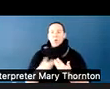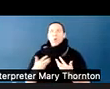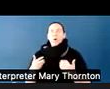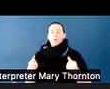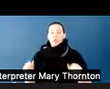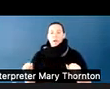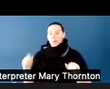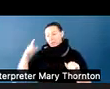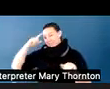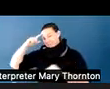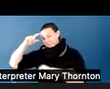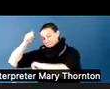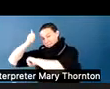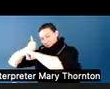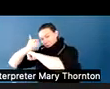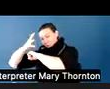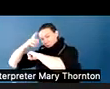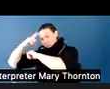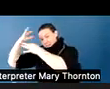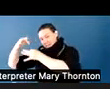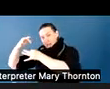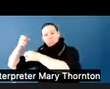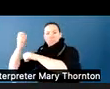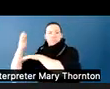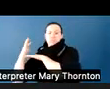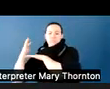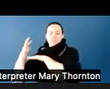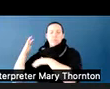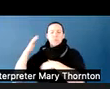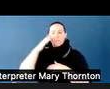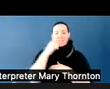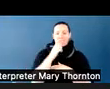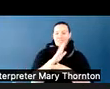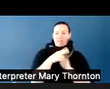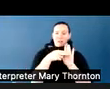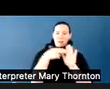this person must be like because of their diagnosis. Because of the way that maybe they're